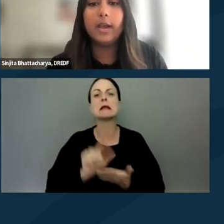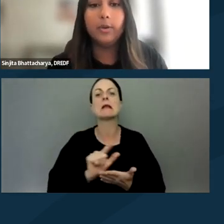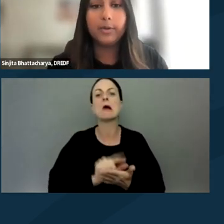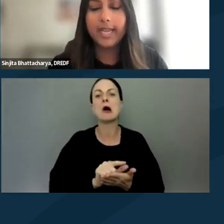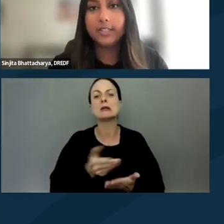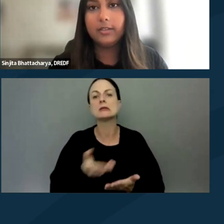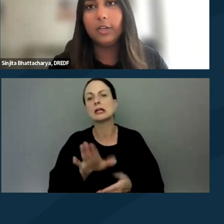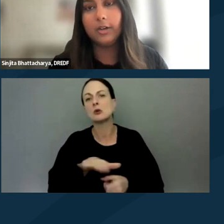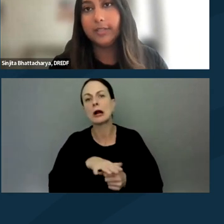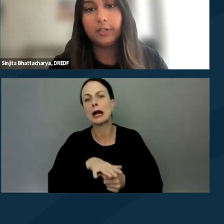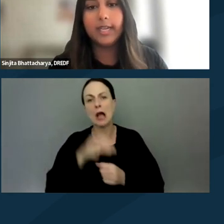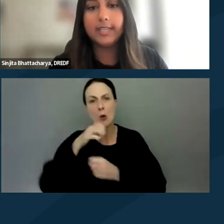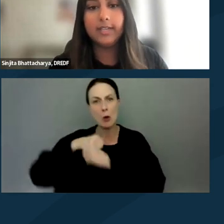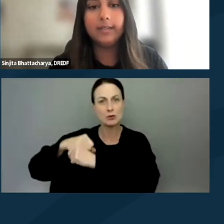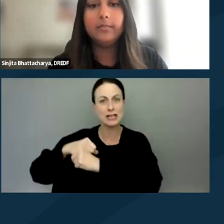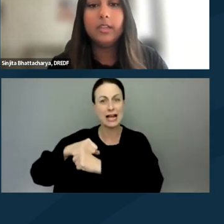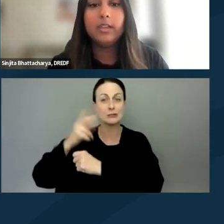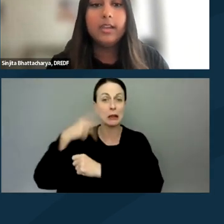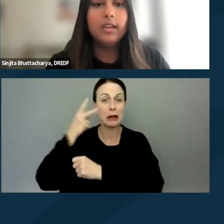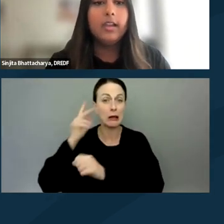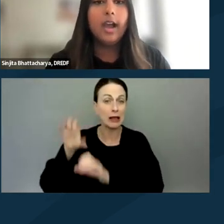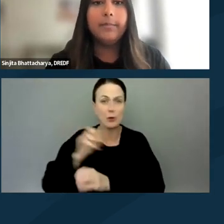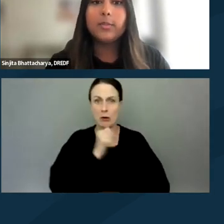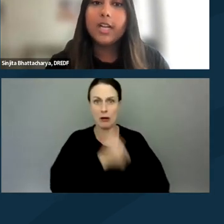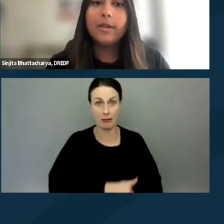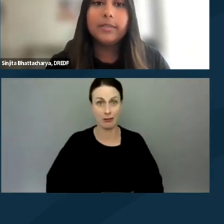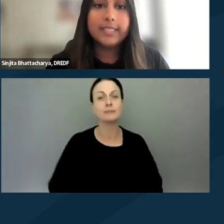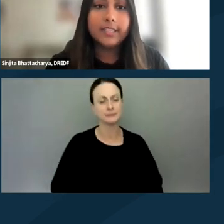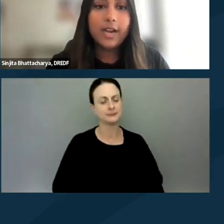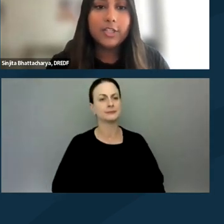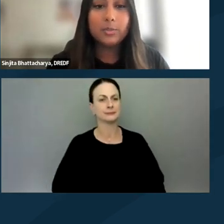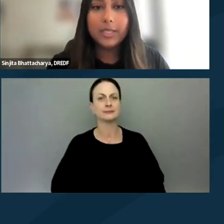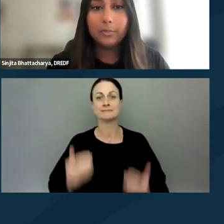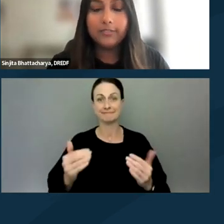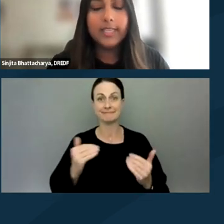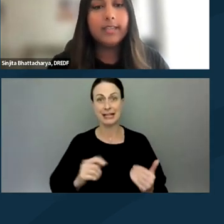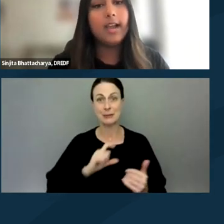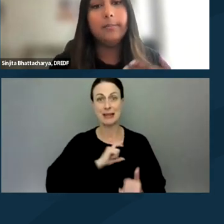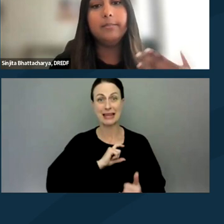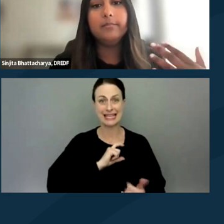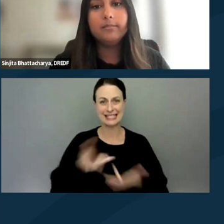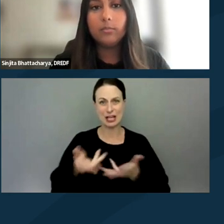that would protect your political activity. Next, we'll talk about police interactions really briefly.